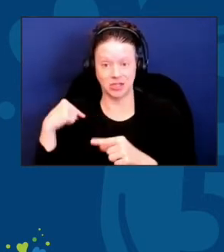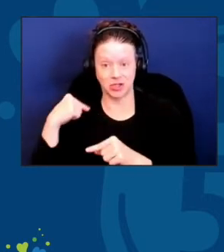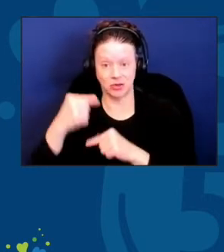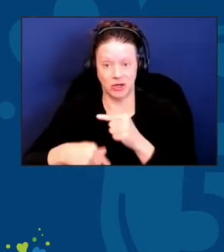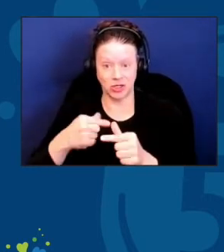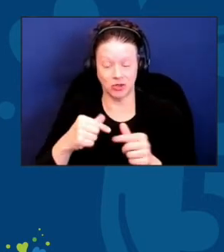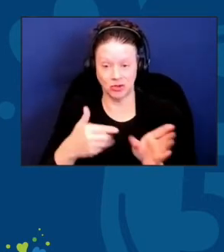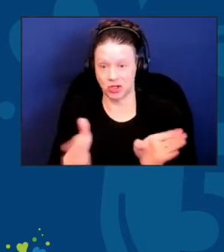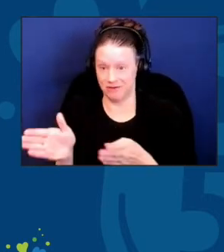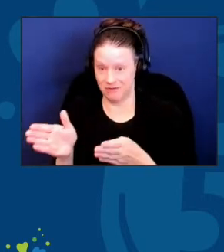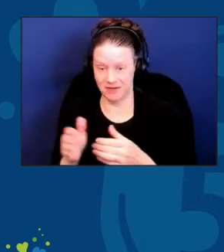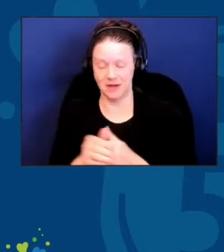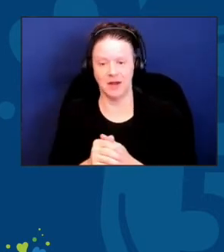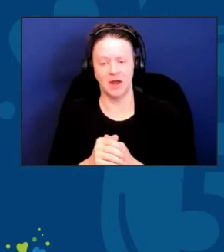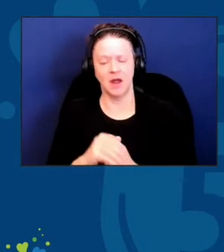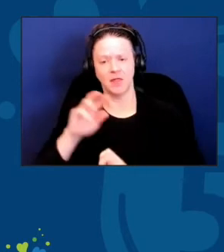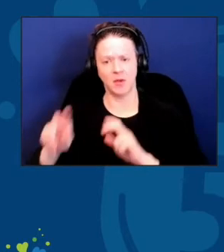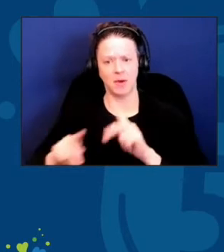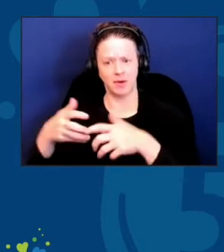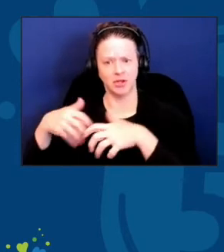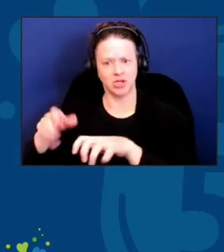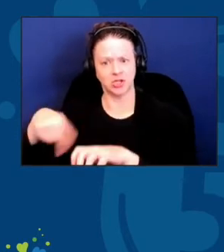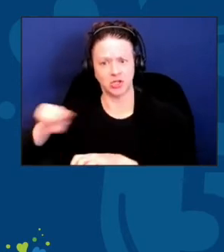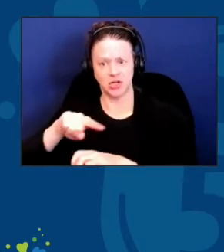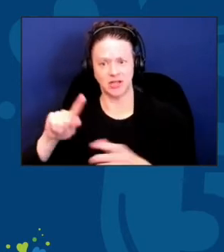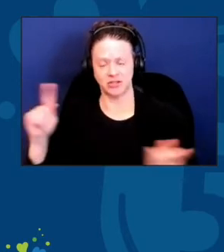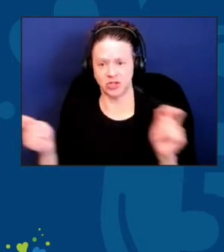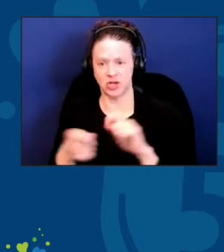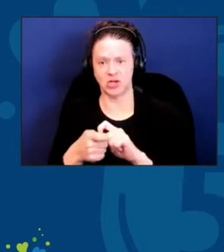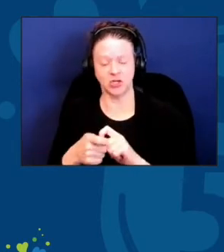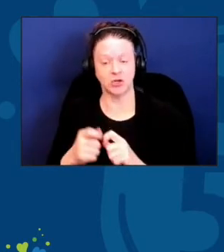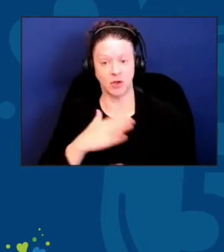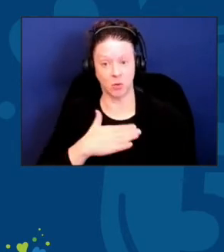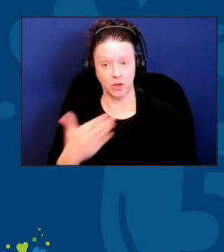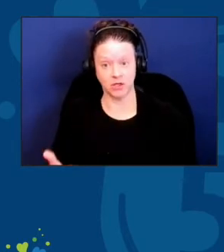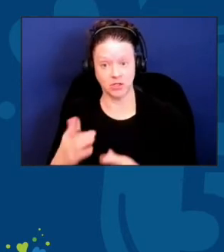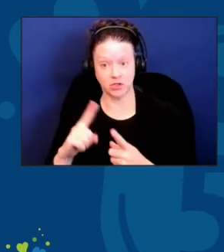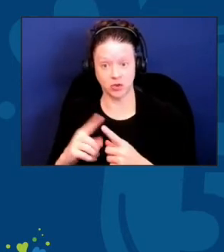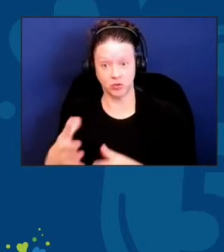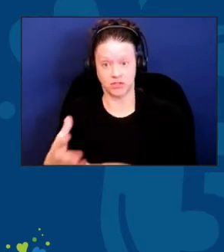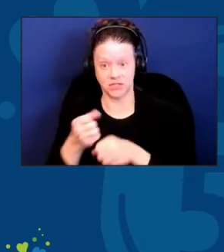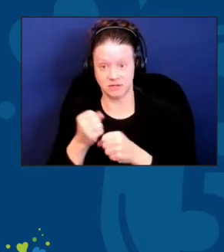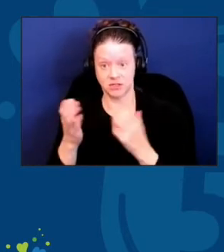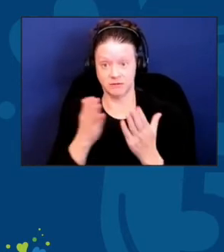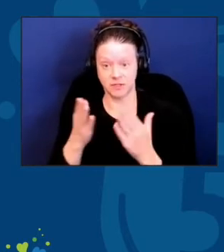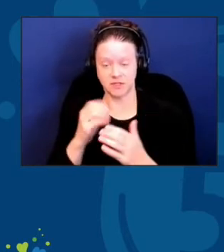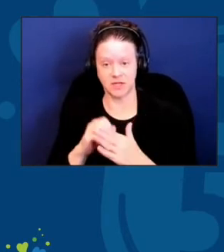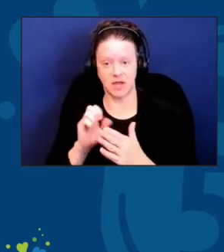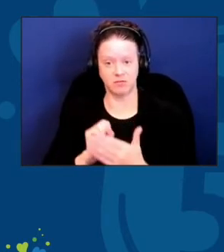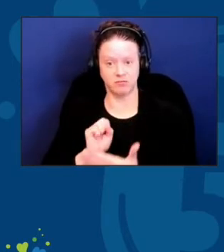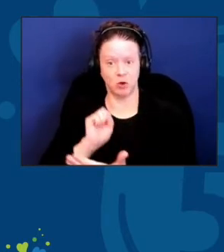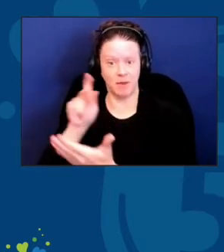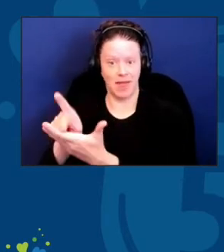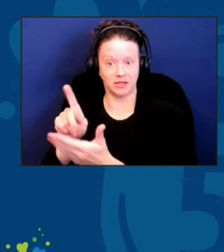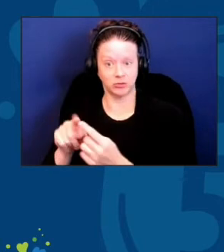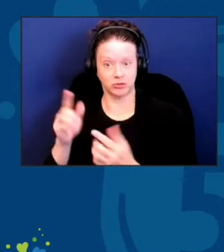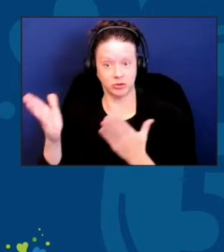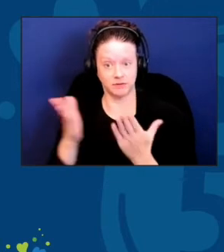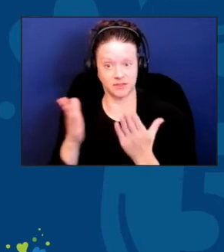Their willingness to receive services, to return to services, as they knew it is very much impacted by the concerns about COVID,